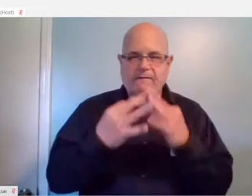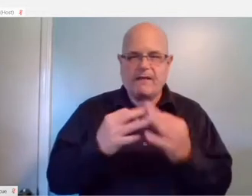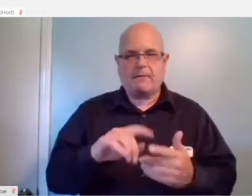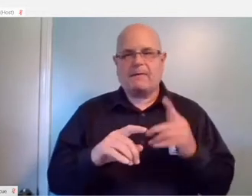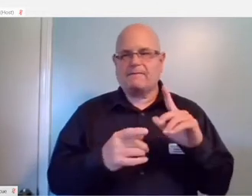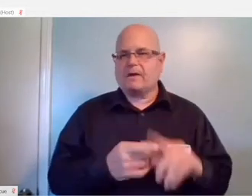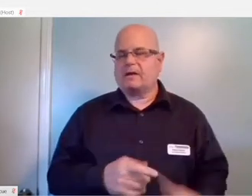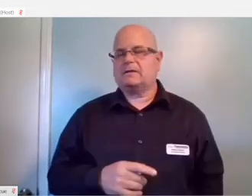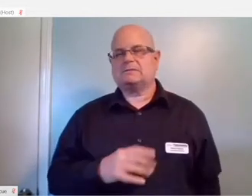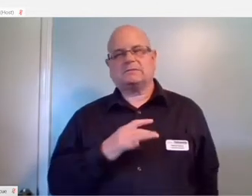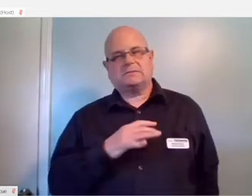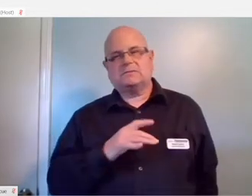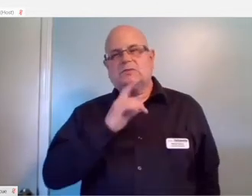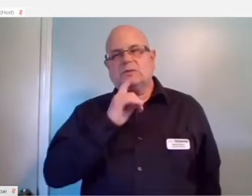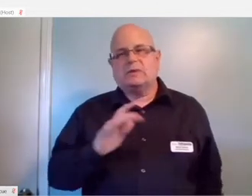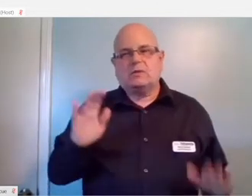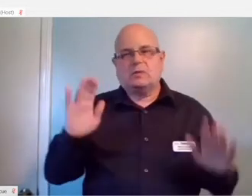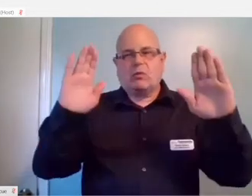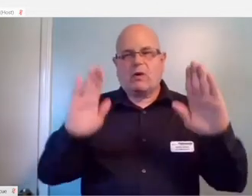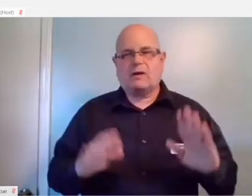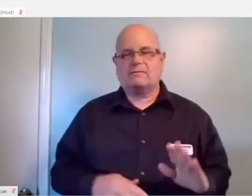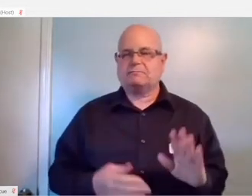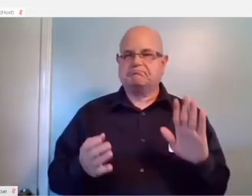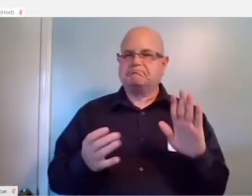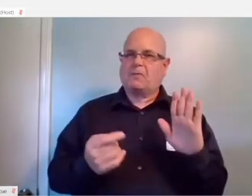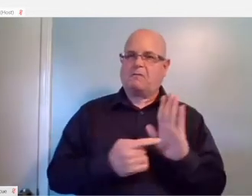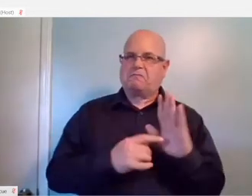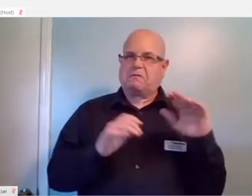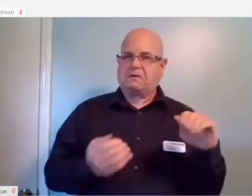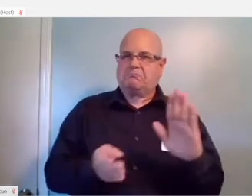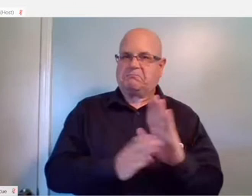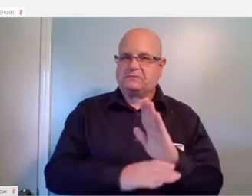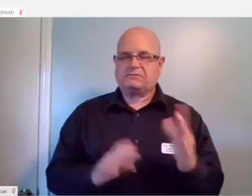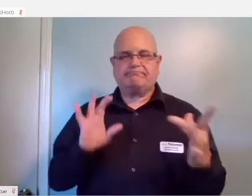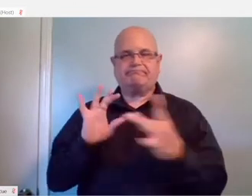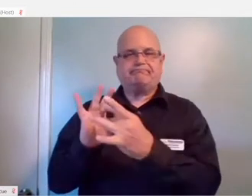It's just really great, affordable way to stay connected accessibly, just using your